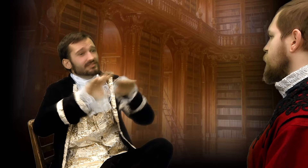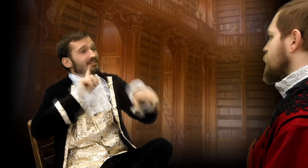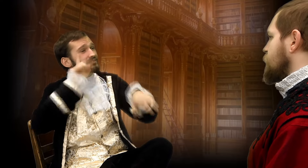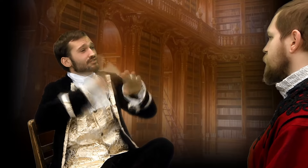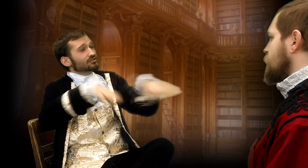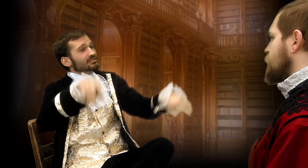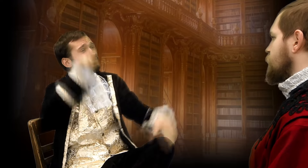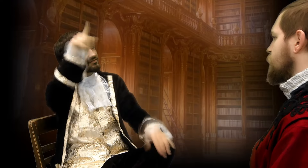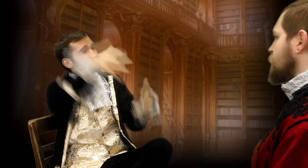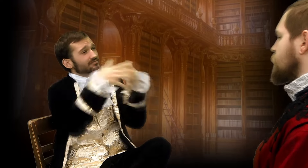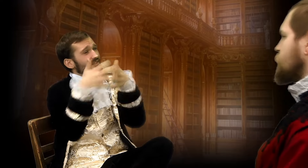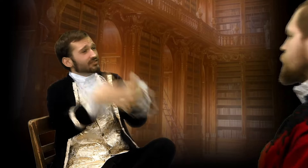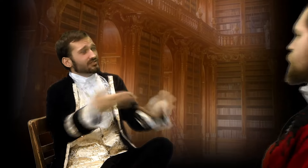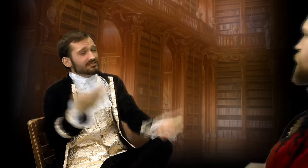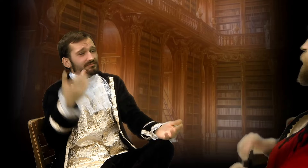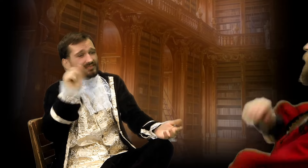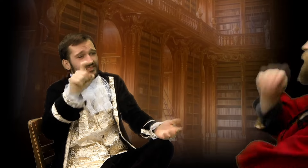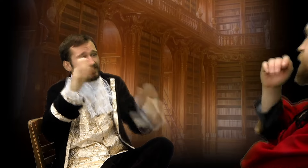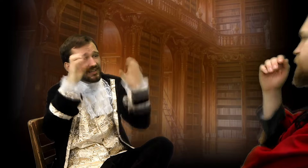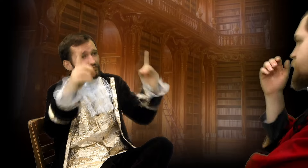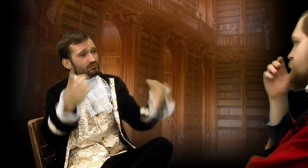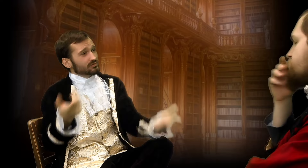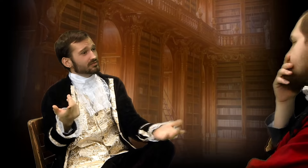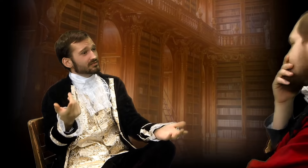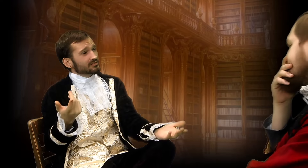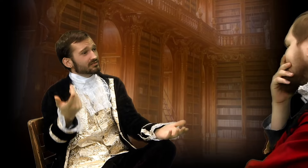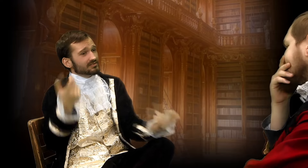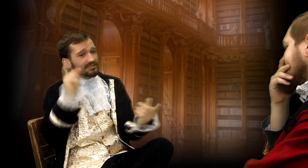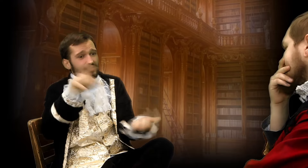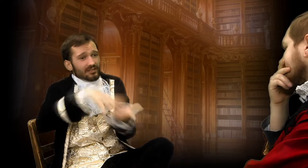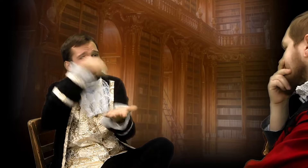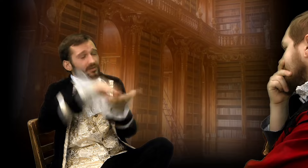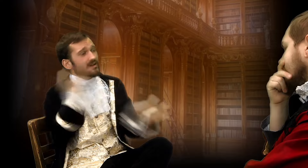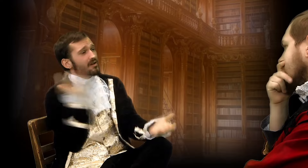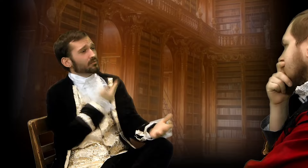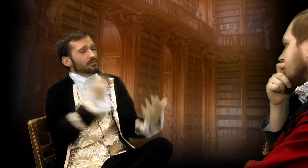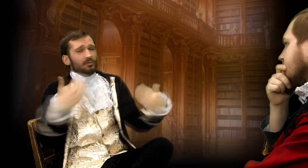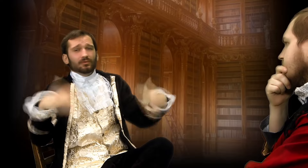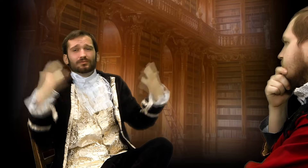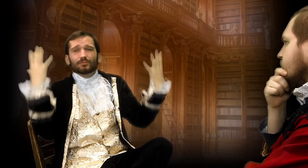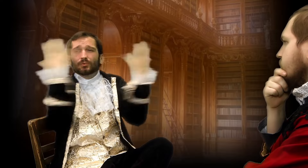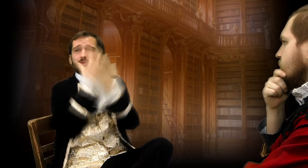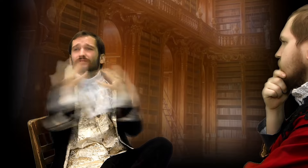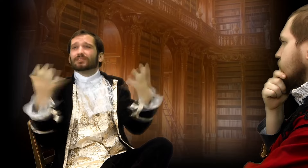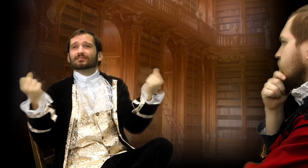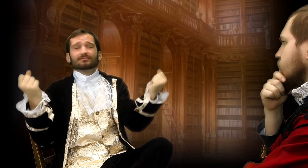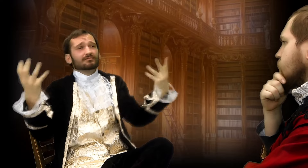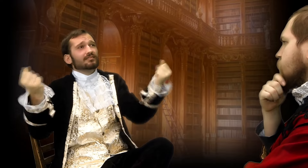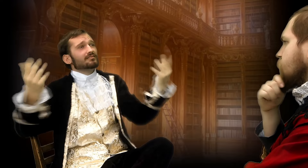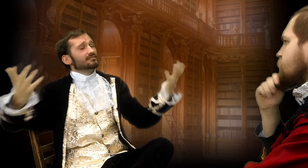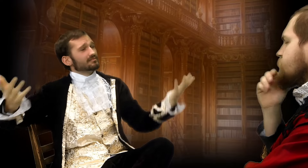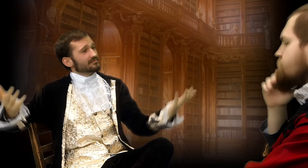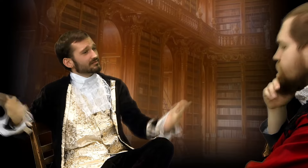Those deaf children in America, they need an education. They need to learn our beautiful sign language.